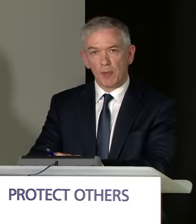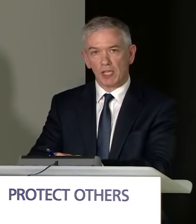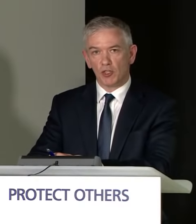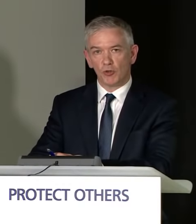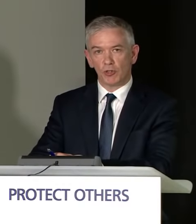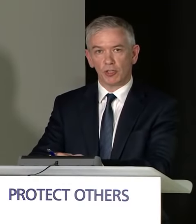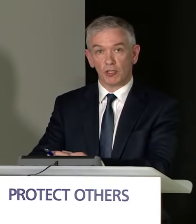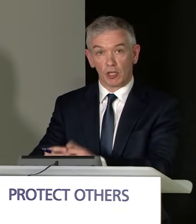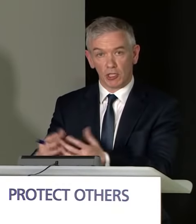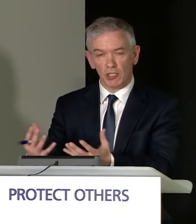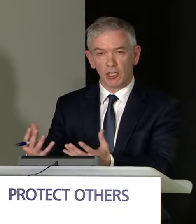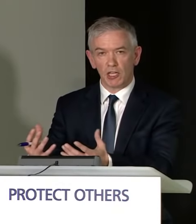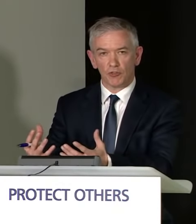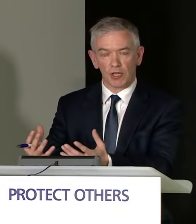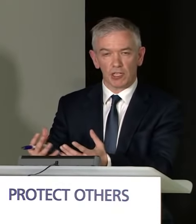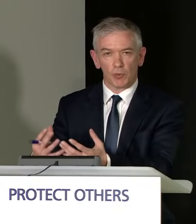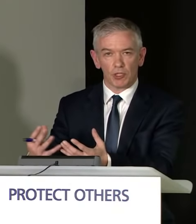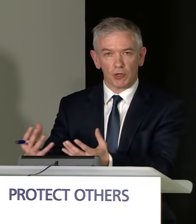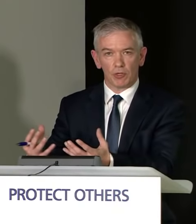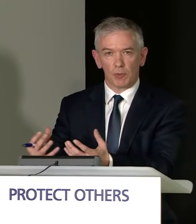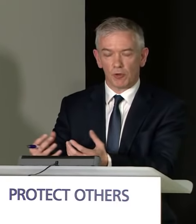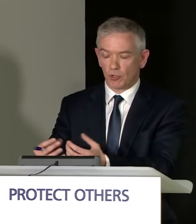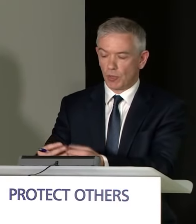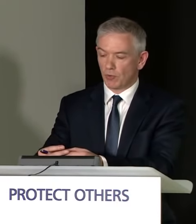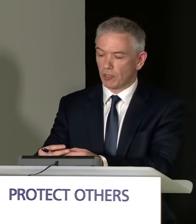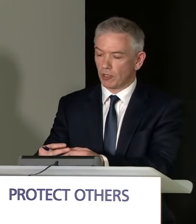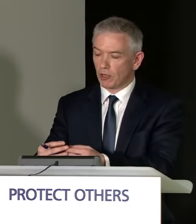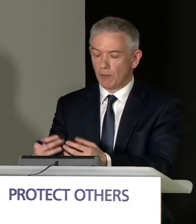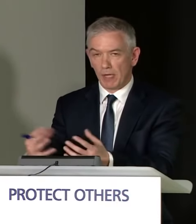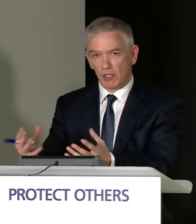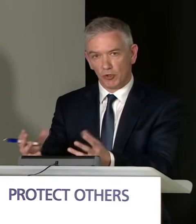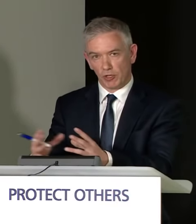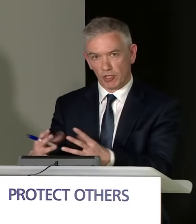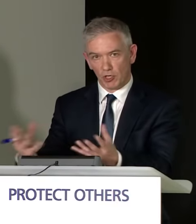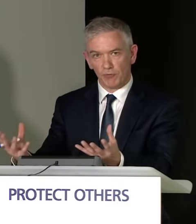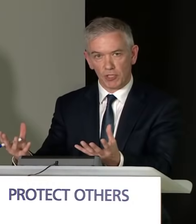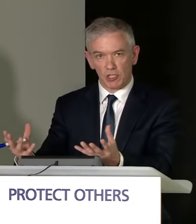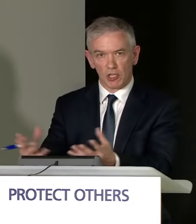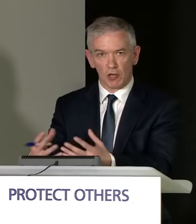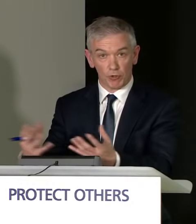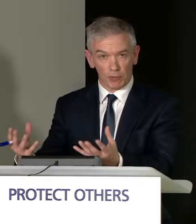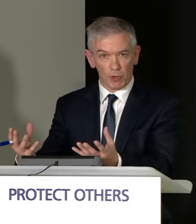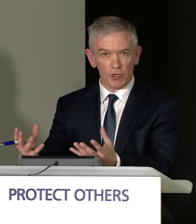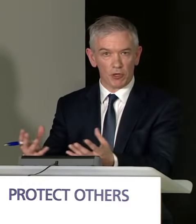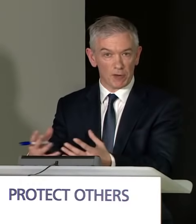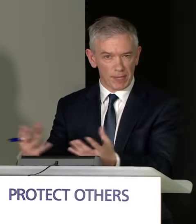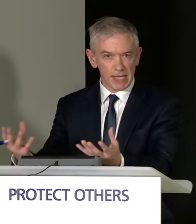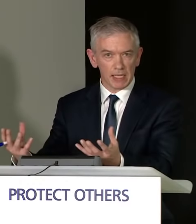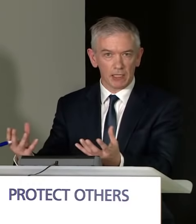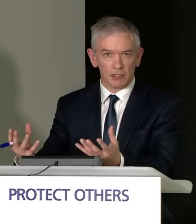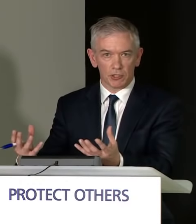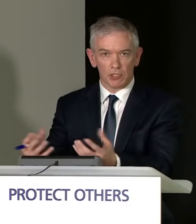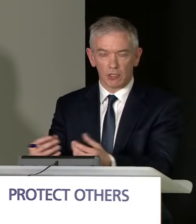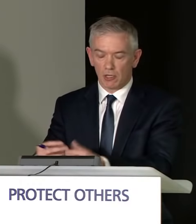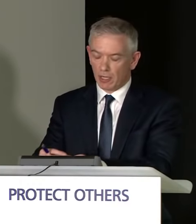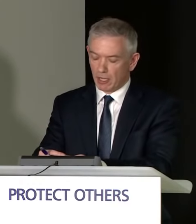Make sure you are clean your hands regularly when you're and about. Make sure the surfaces around you are being cleaned as well.